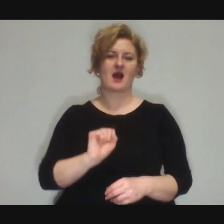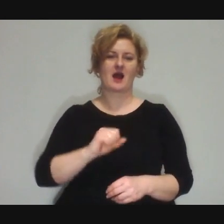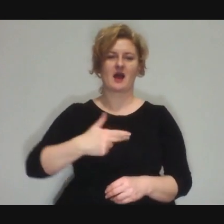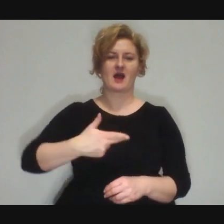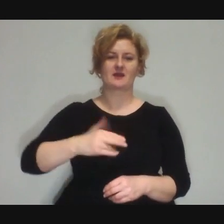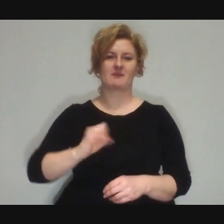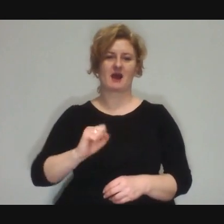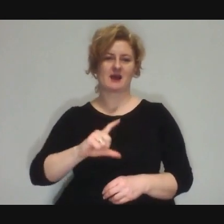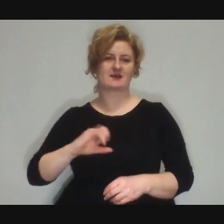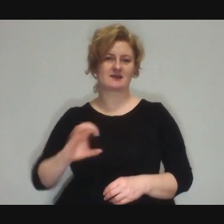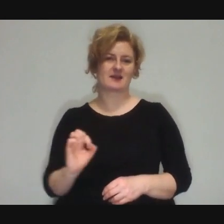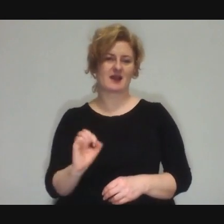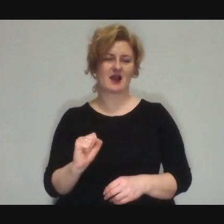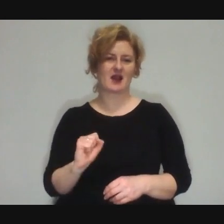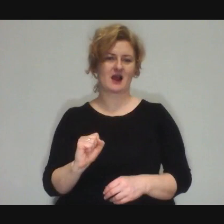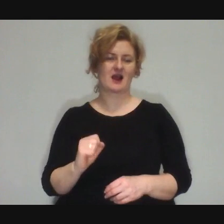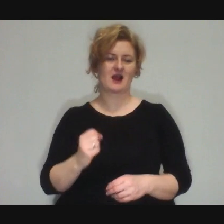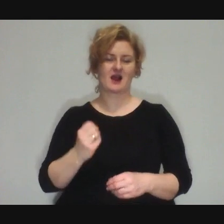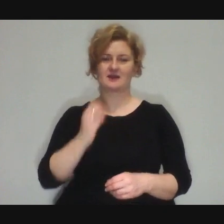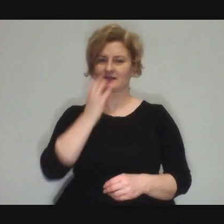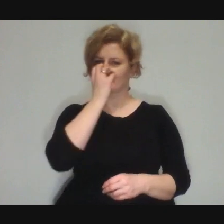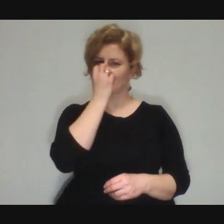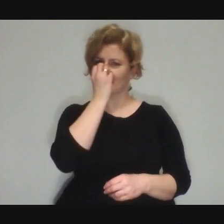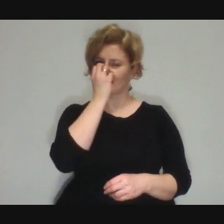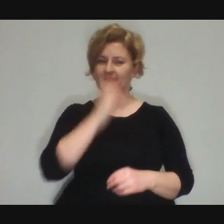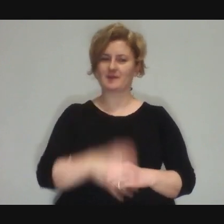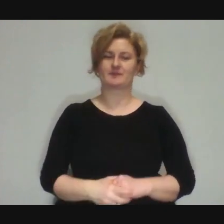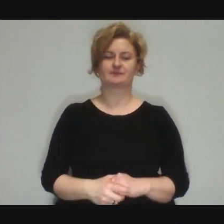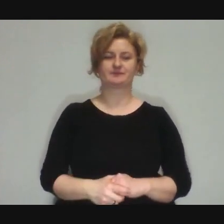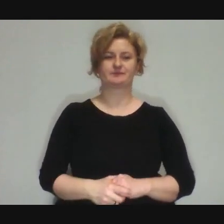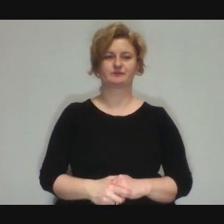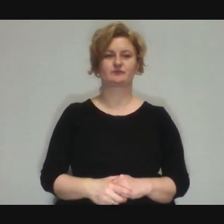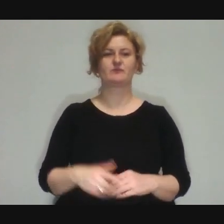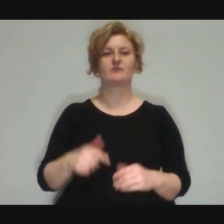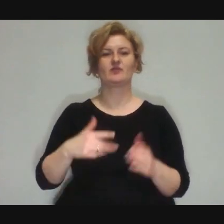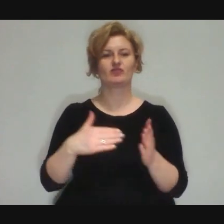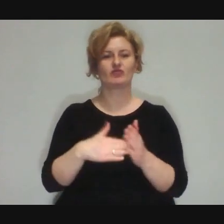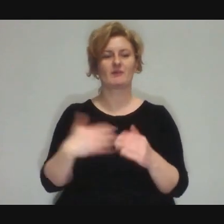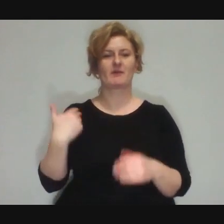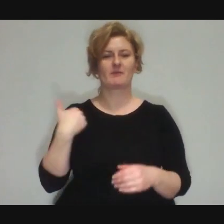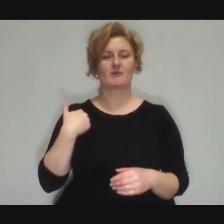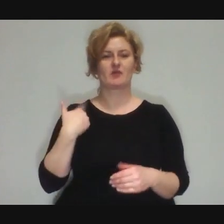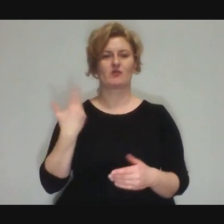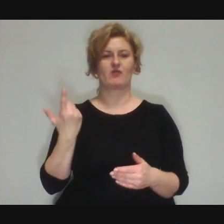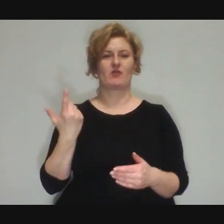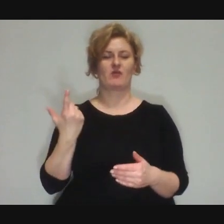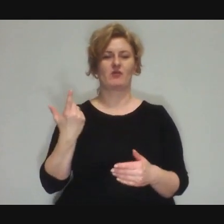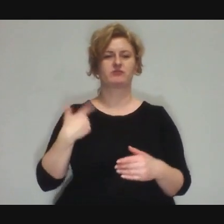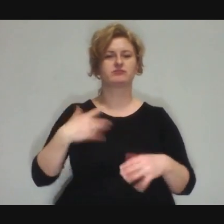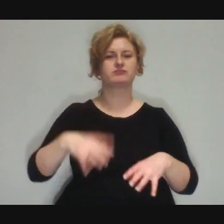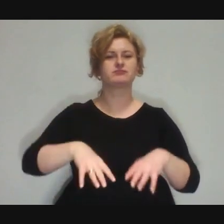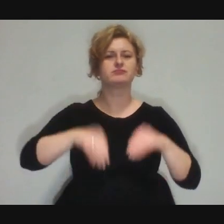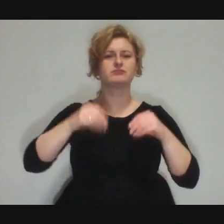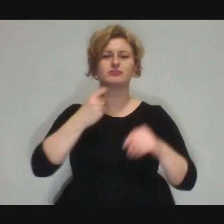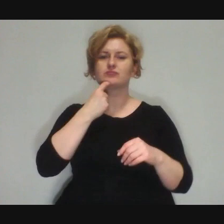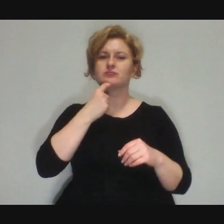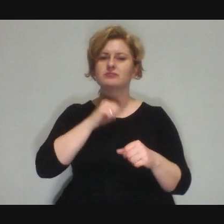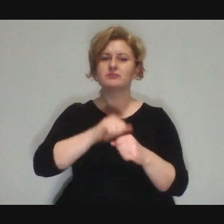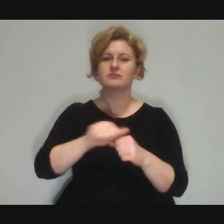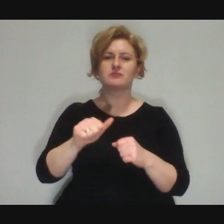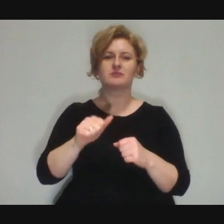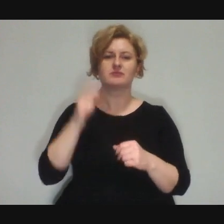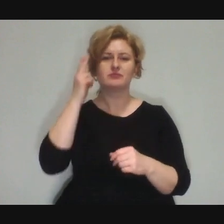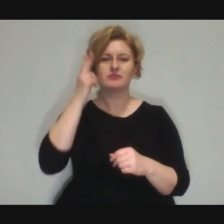Marek: Yeah, yeah, you could say that, although, of course, you'd have to start from the definition that you'd like to adopt of what animation is.